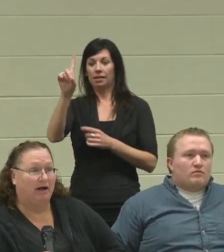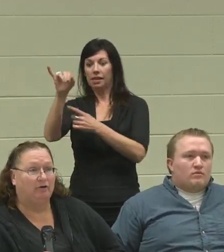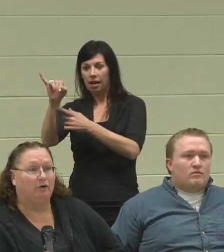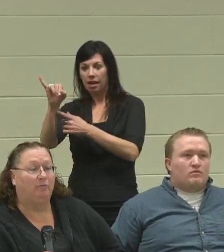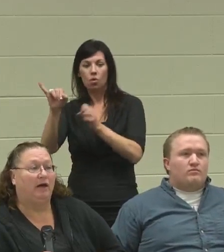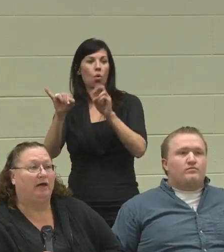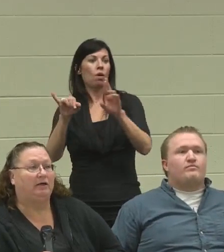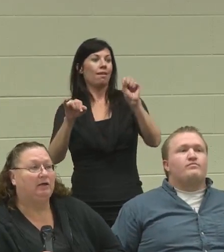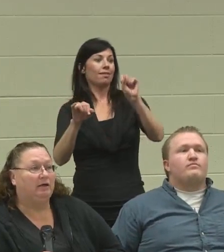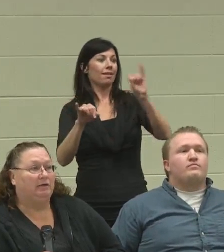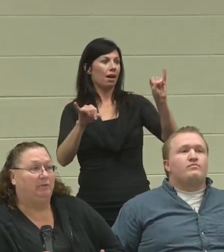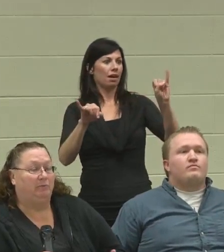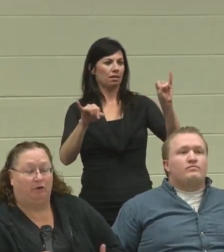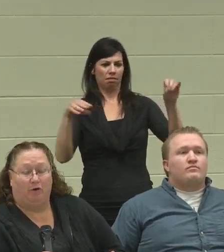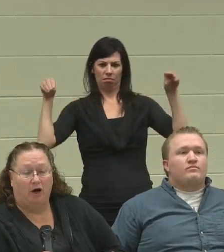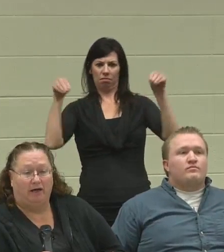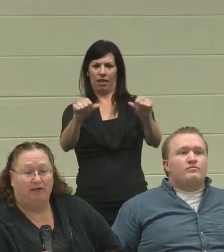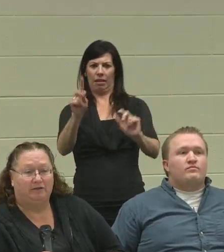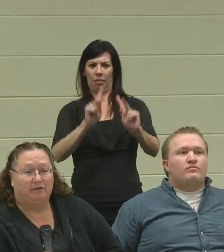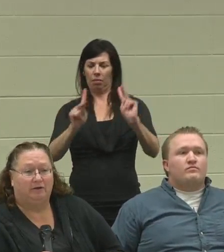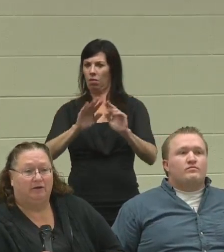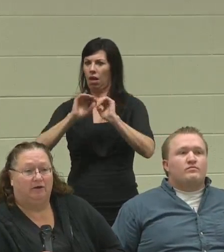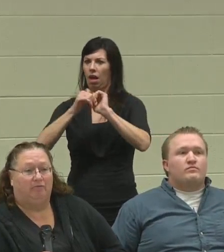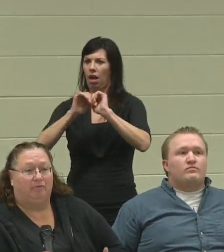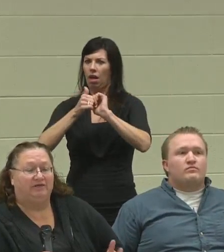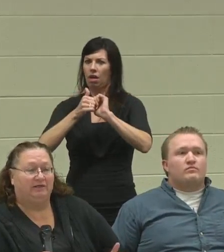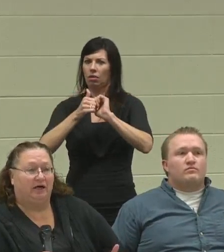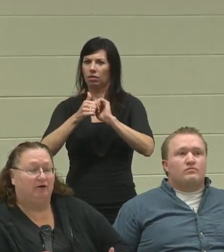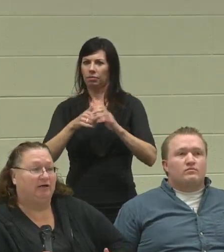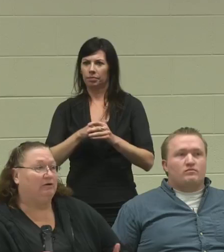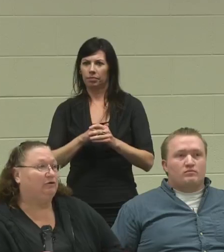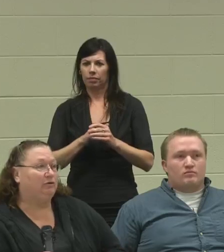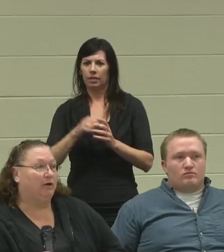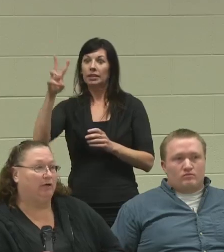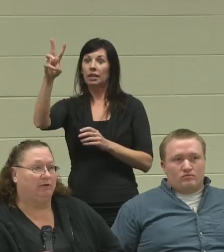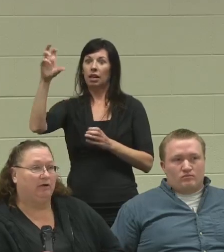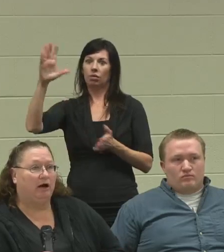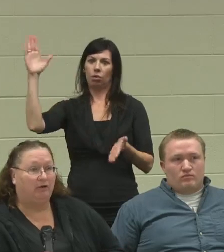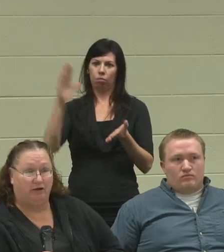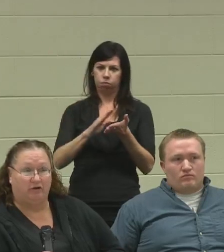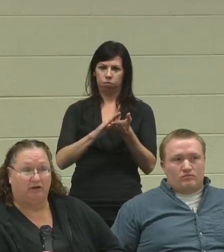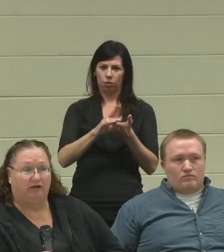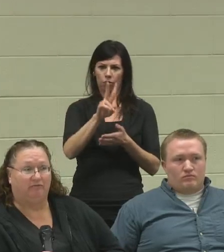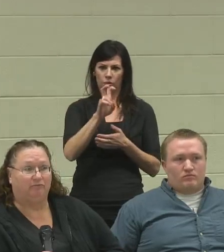going to pay the people that are on it from $600 down to $200? How are they going to live?